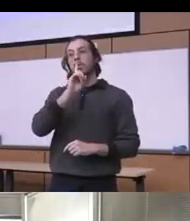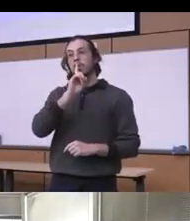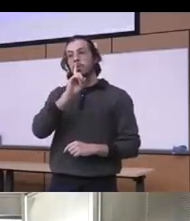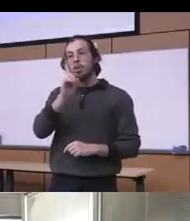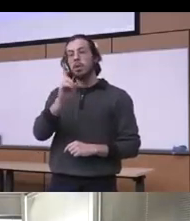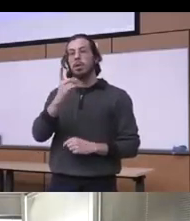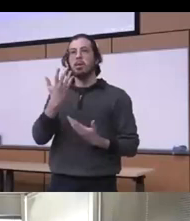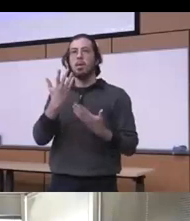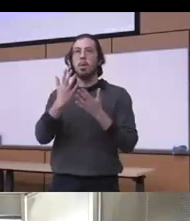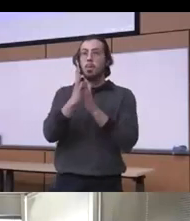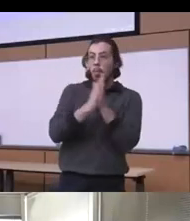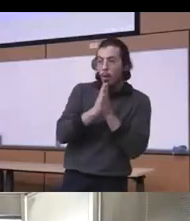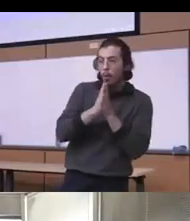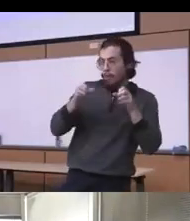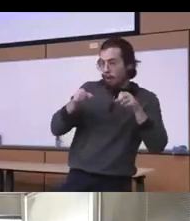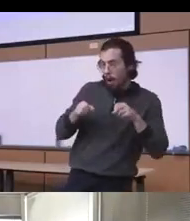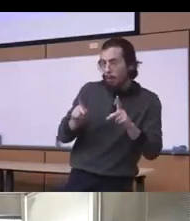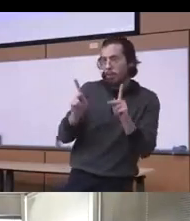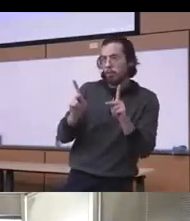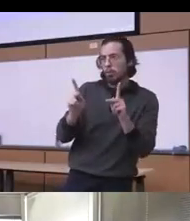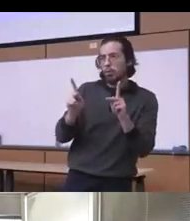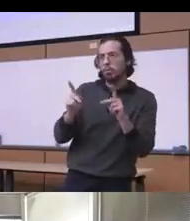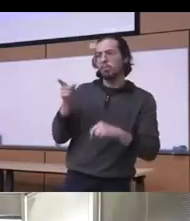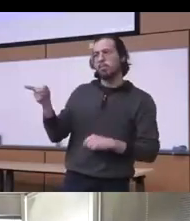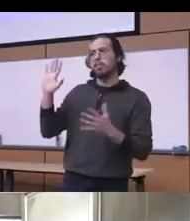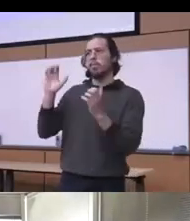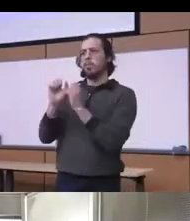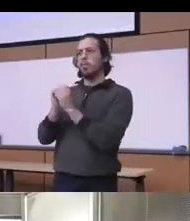opportunity let's say we have patients you know in the county jail where who are suffering you